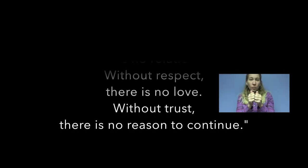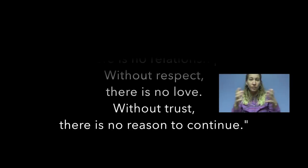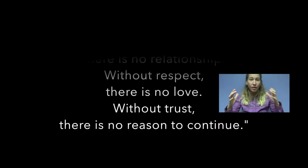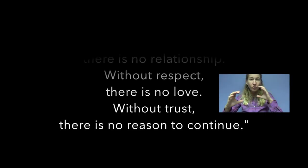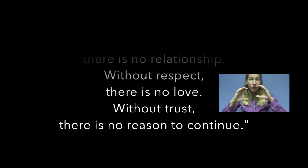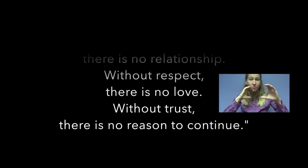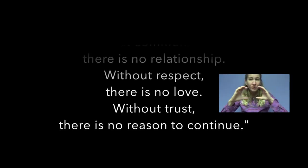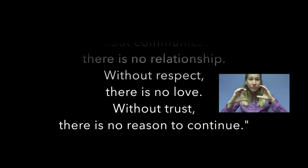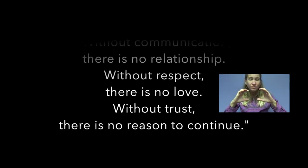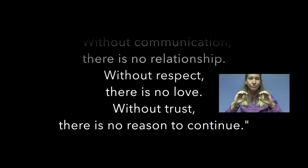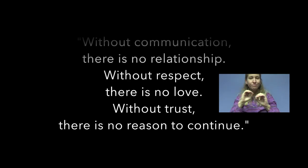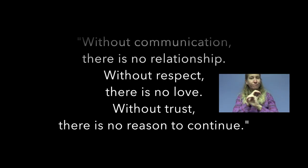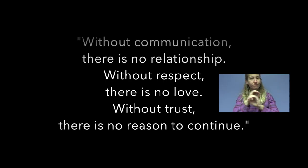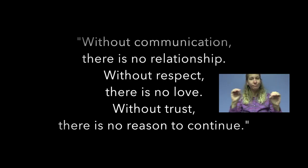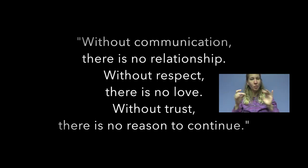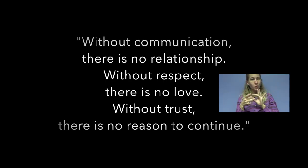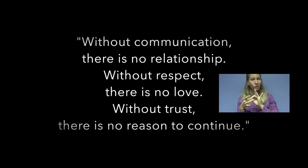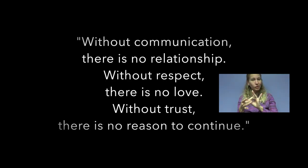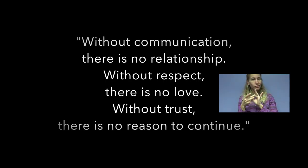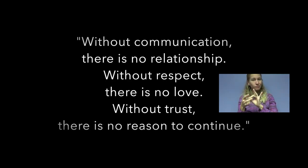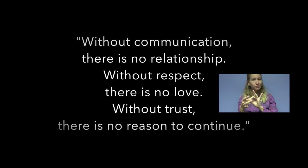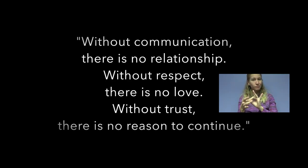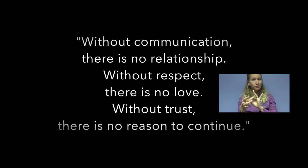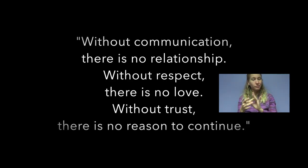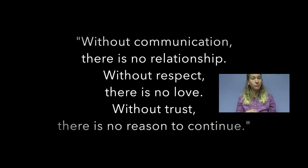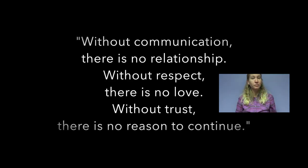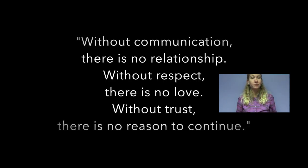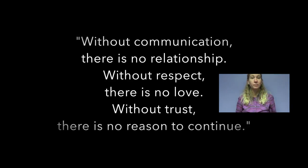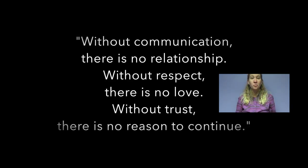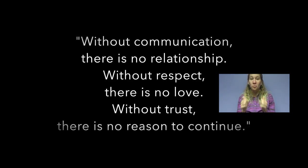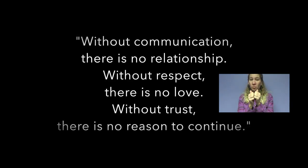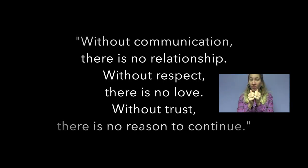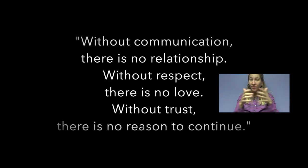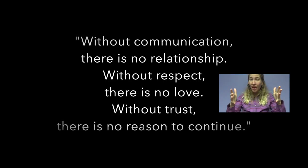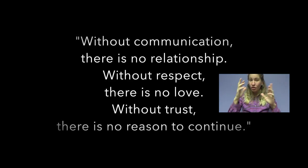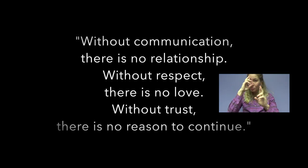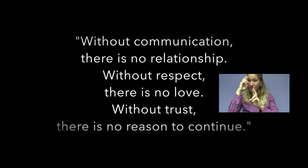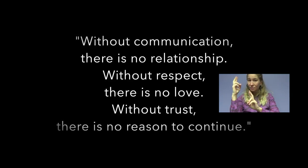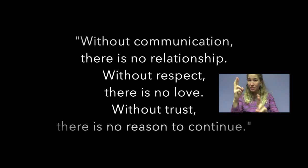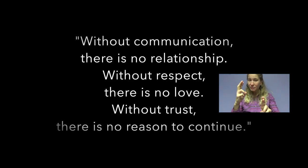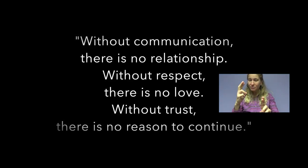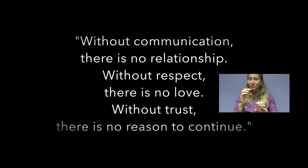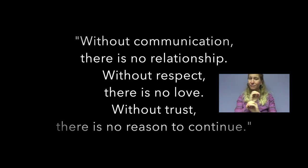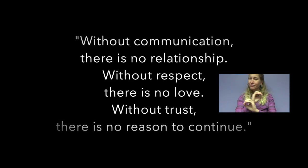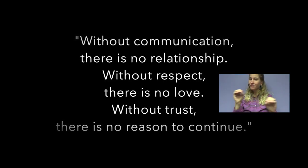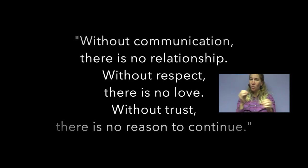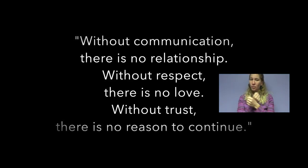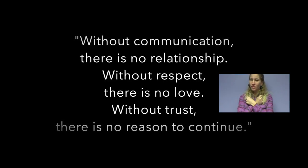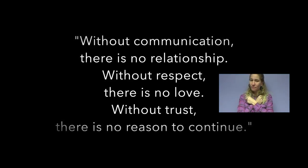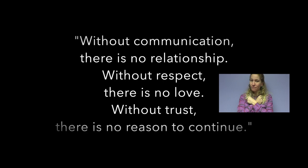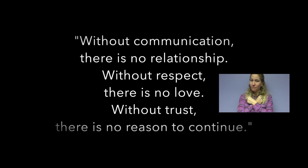Without communication, there is no relationship. Without respect, there is no love.